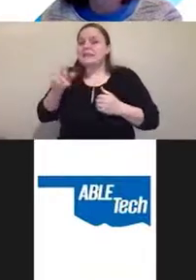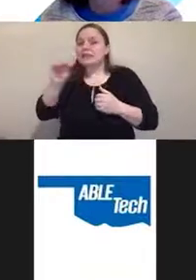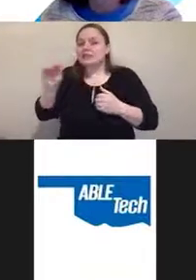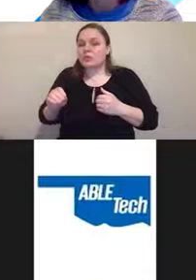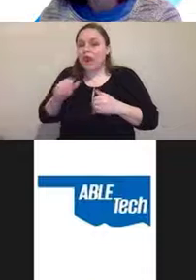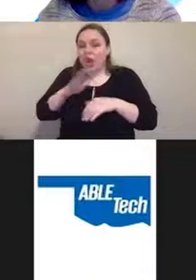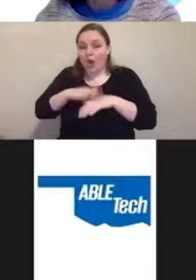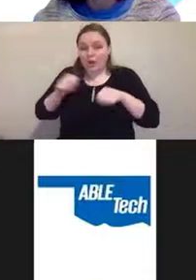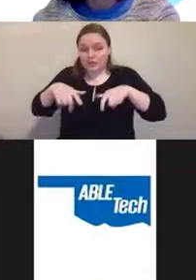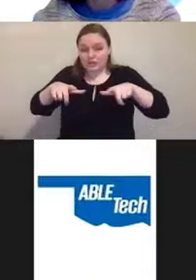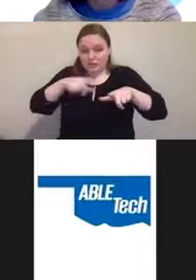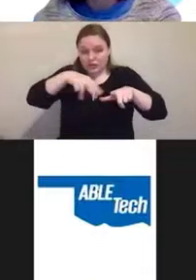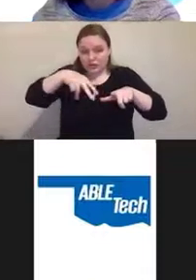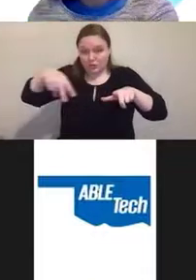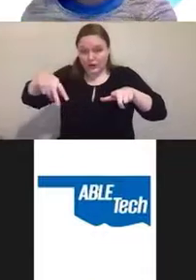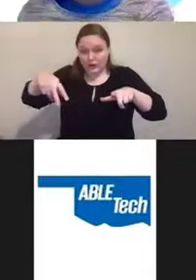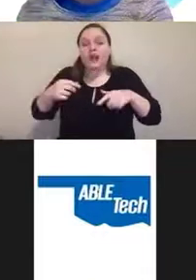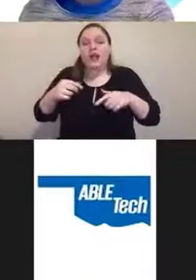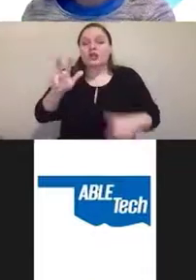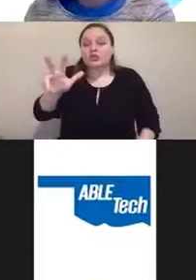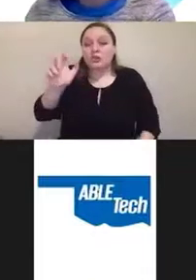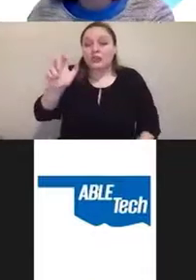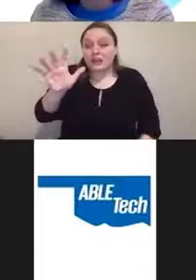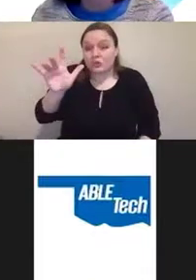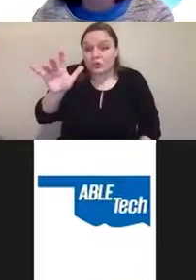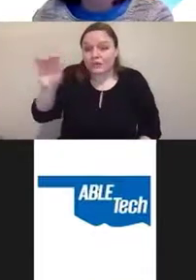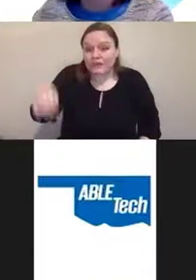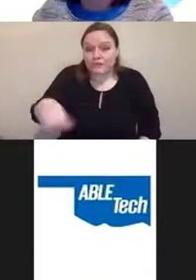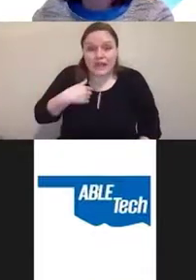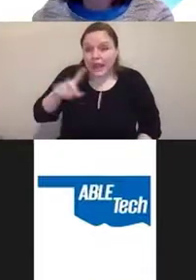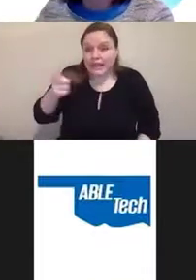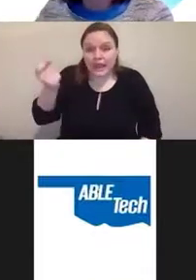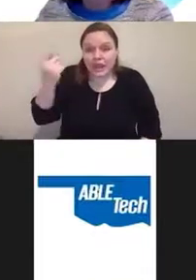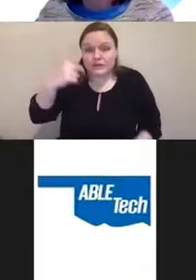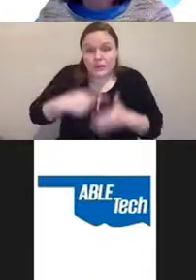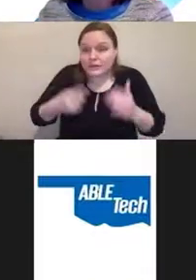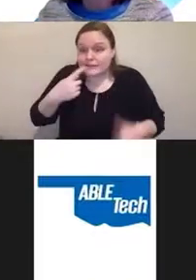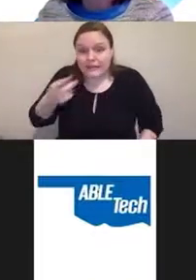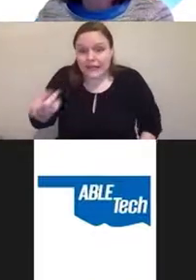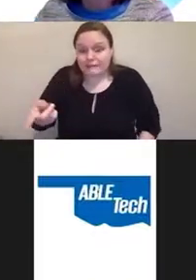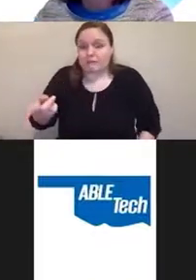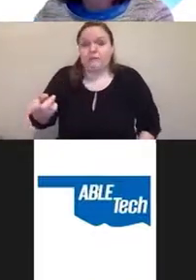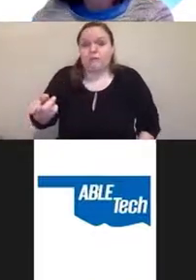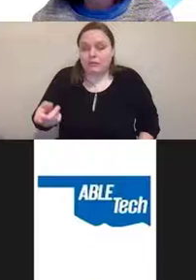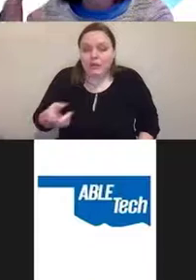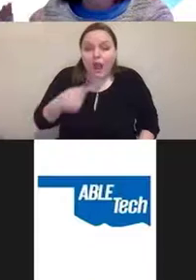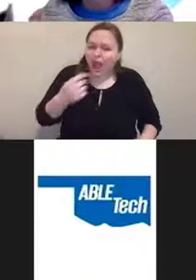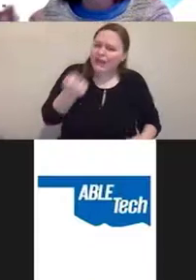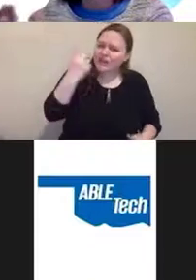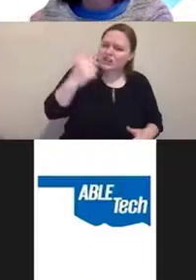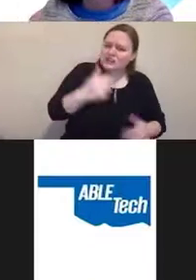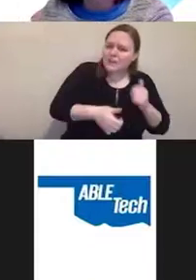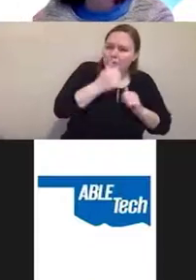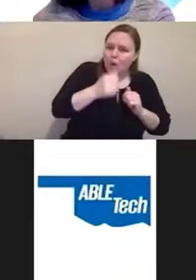I literally cannot understand what it's saying. I can understand most few traits, but not this gentlemen's.